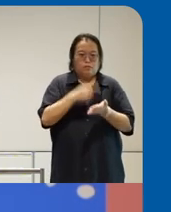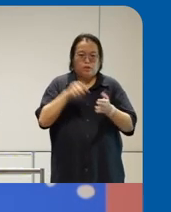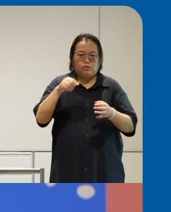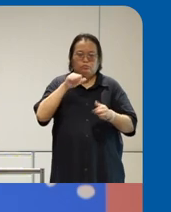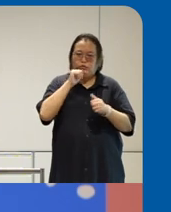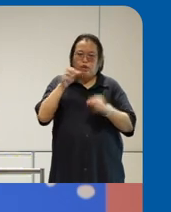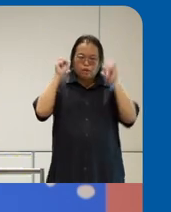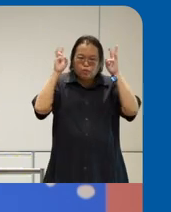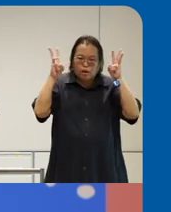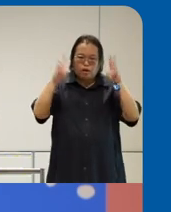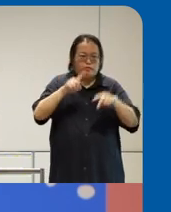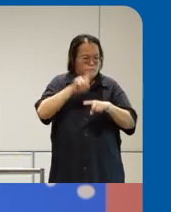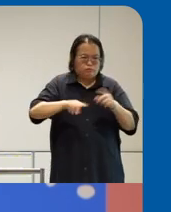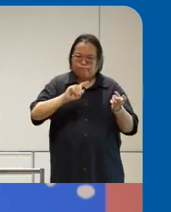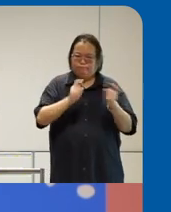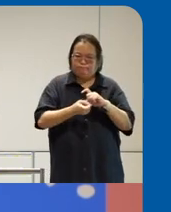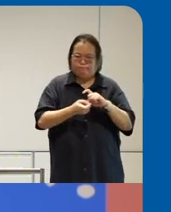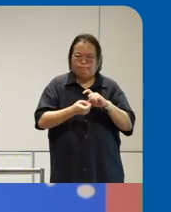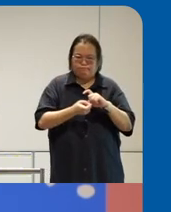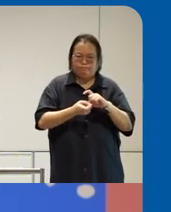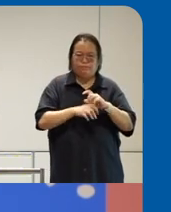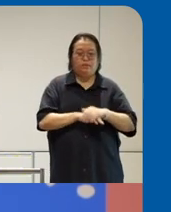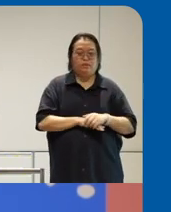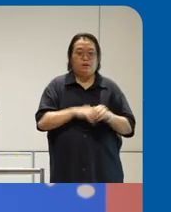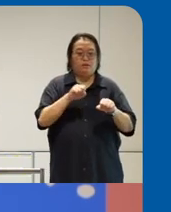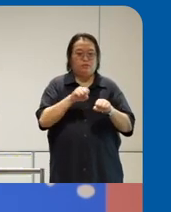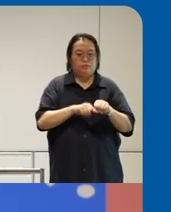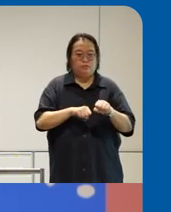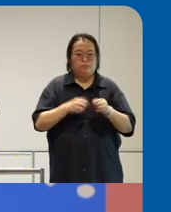do is to give officers a way to see the state of accessibility so they can't unsee what they just